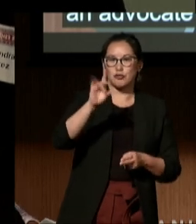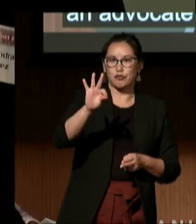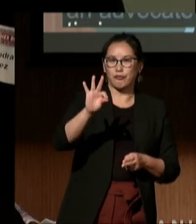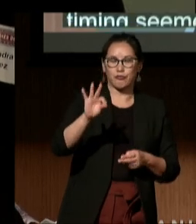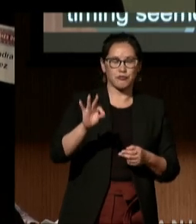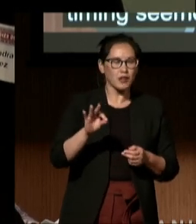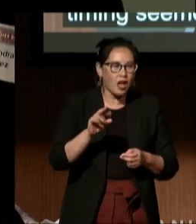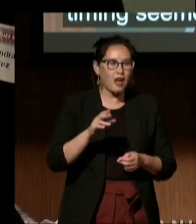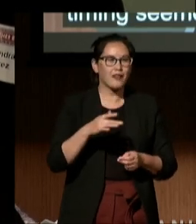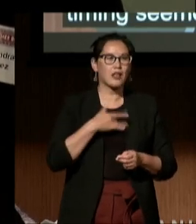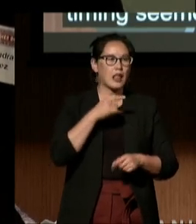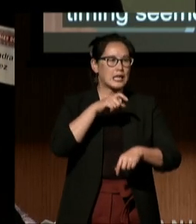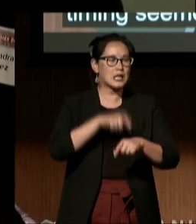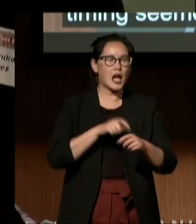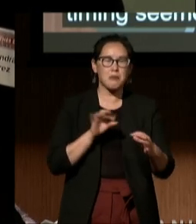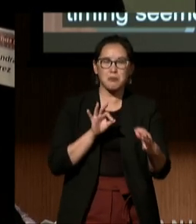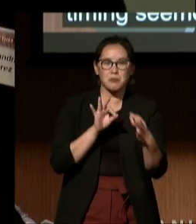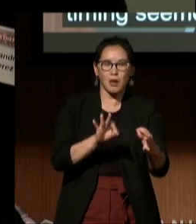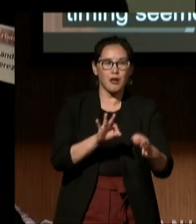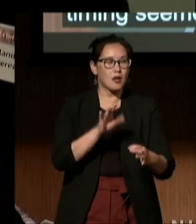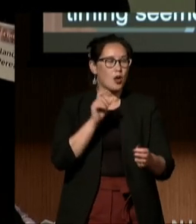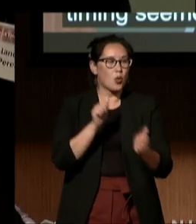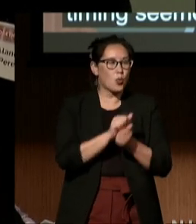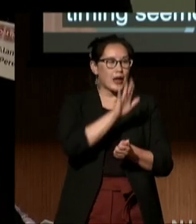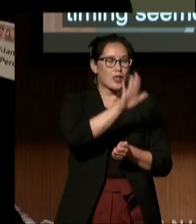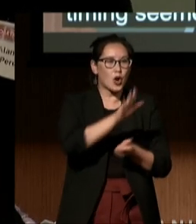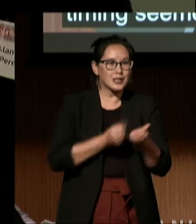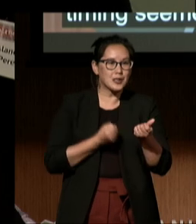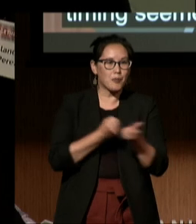And with her gracious support, she began to take my family under her wing.